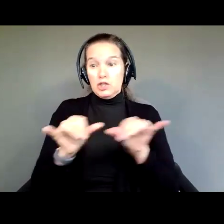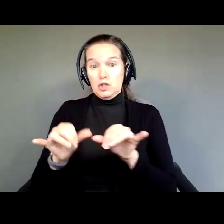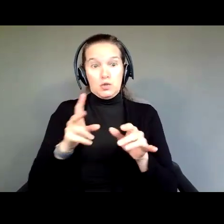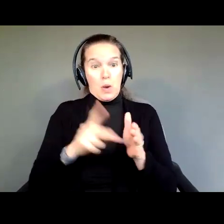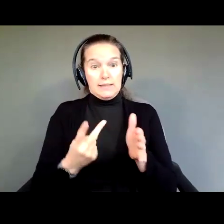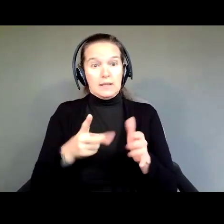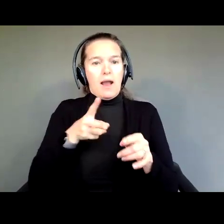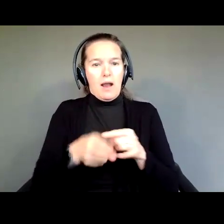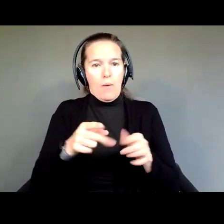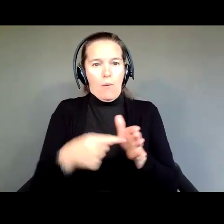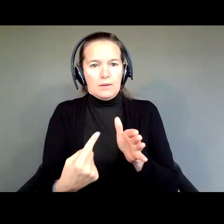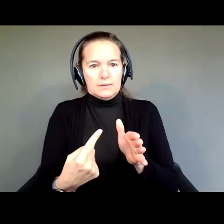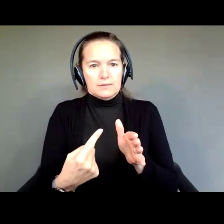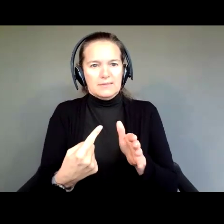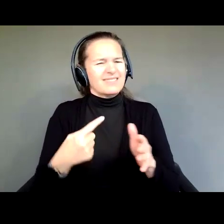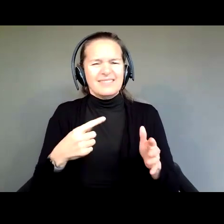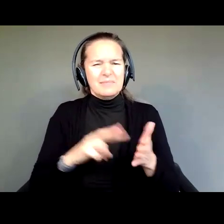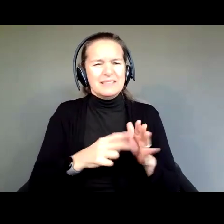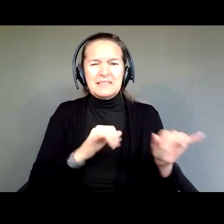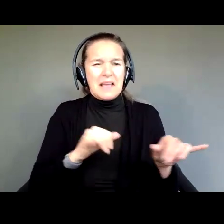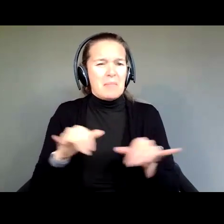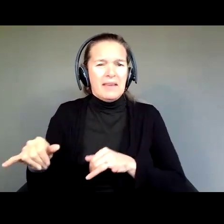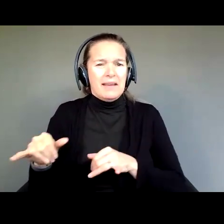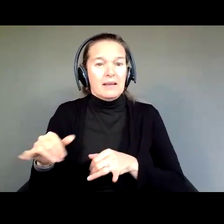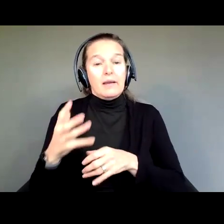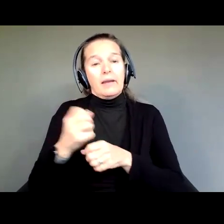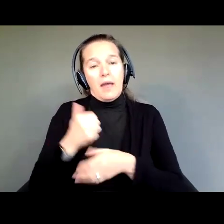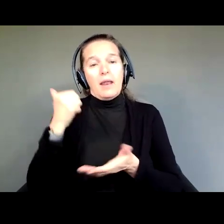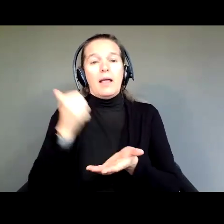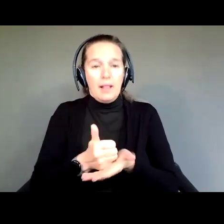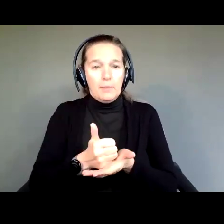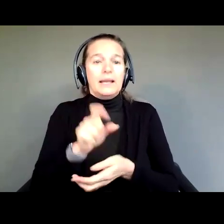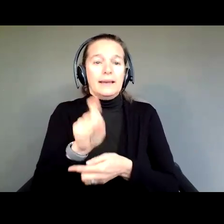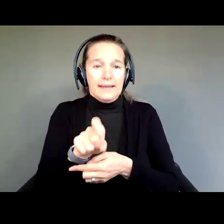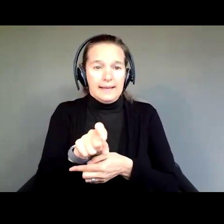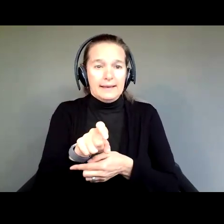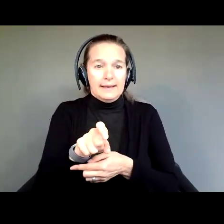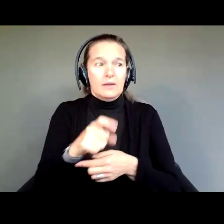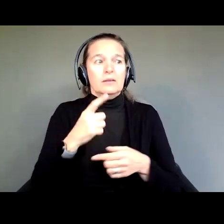They all mean the same thing: Get the help you need to do the things you have to do.